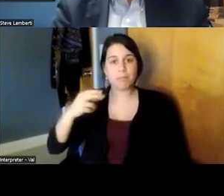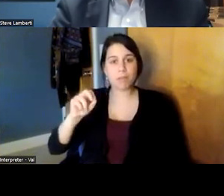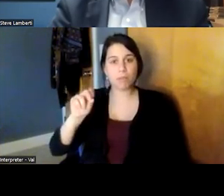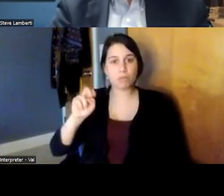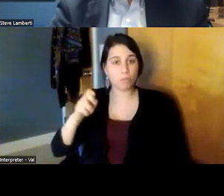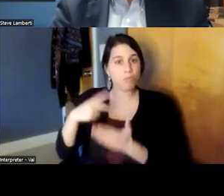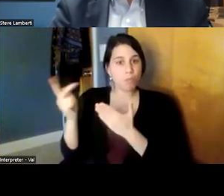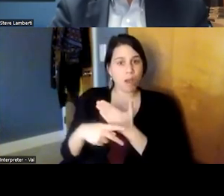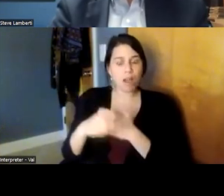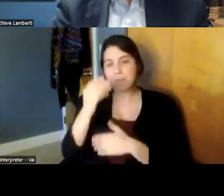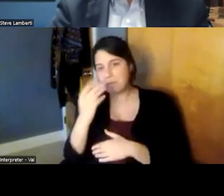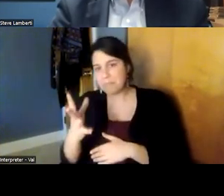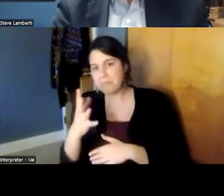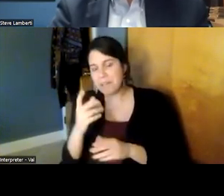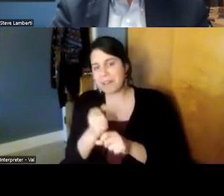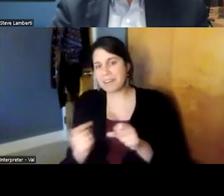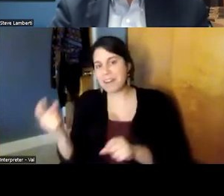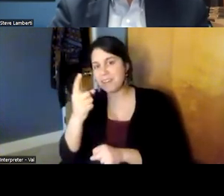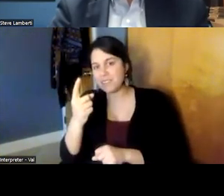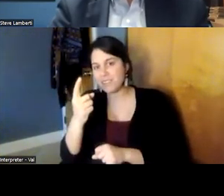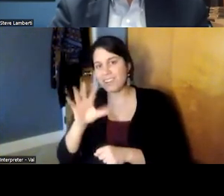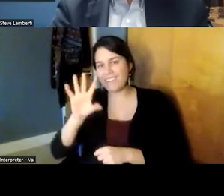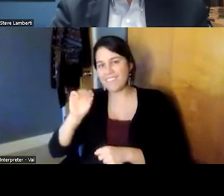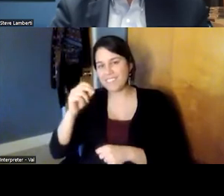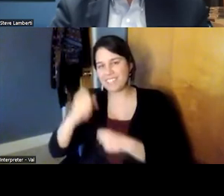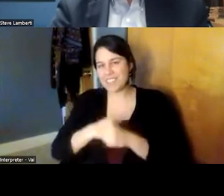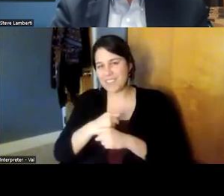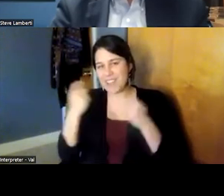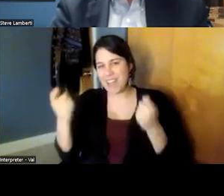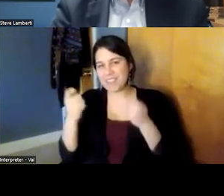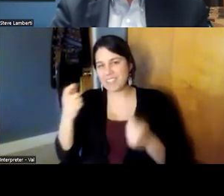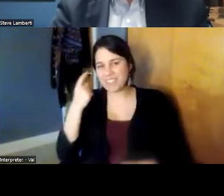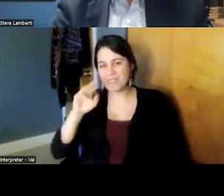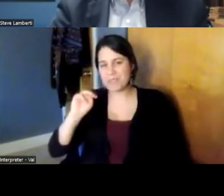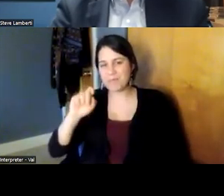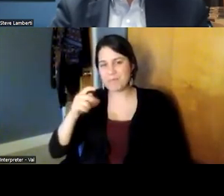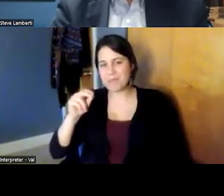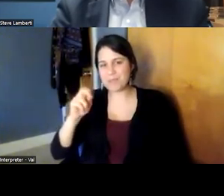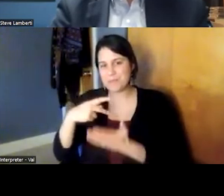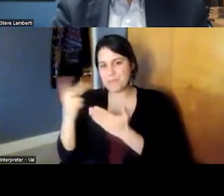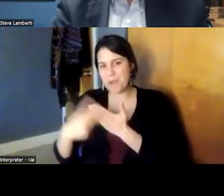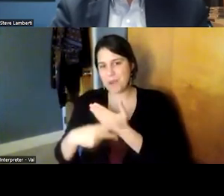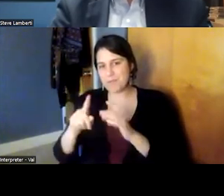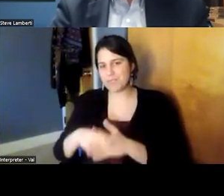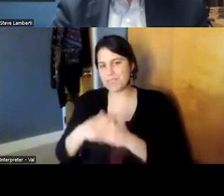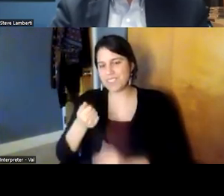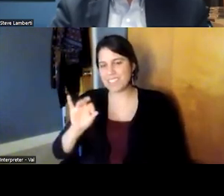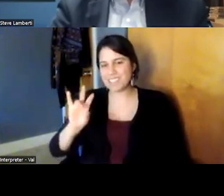next year we are reaching the 50th anniversary of our methadone program which began in 1973. so